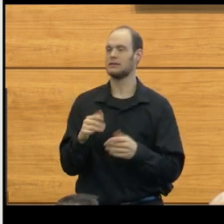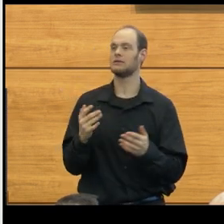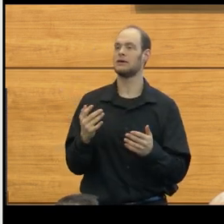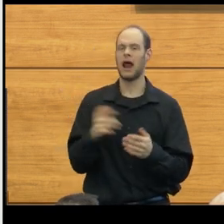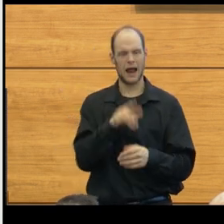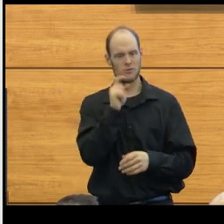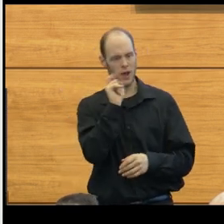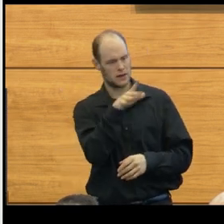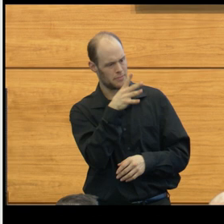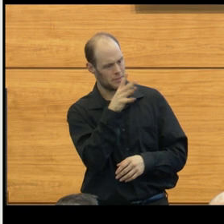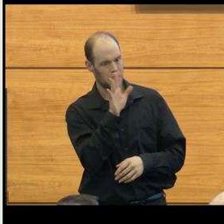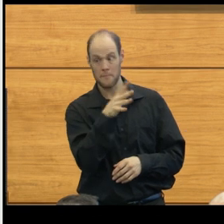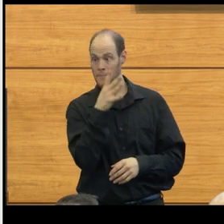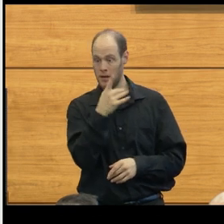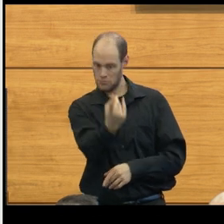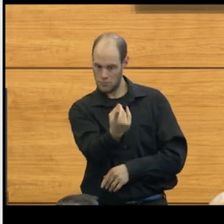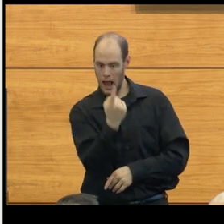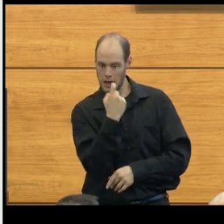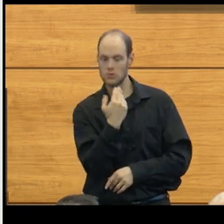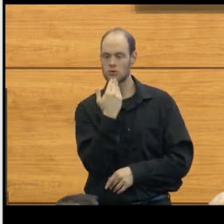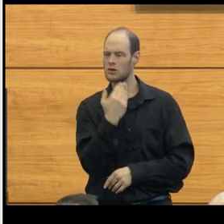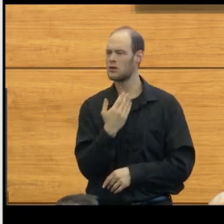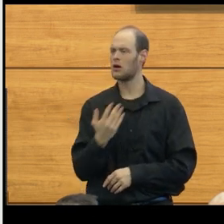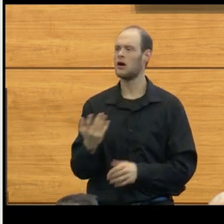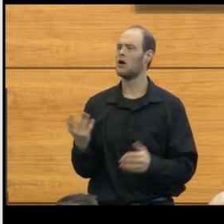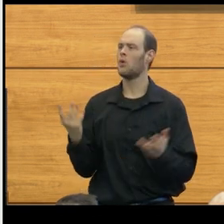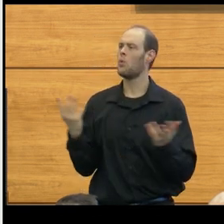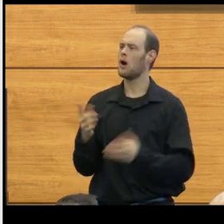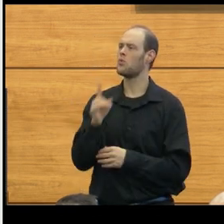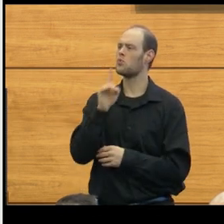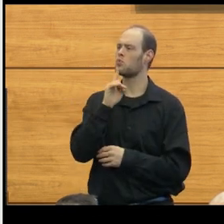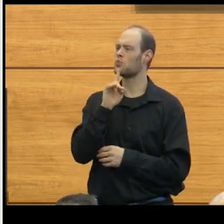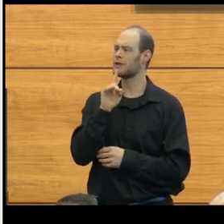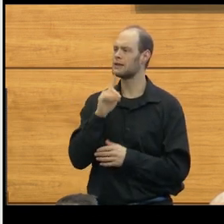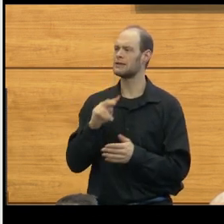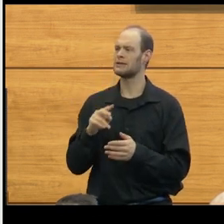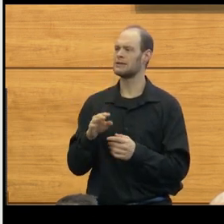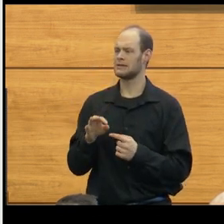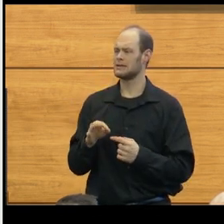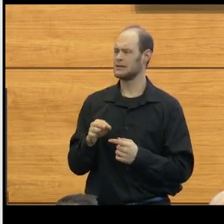that mom's question was a good one, what is it that really means you need to operate on the patient?